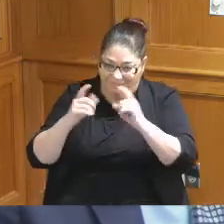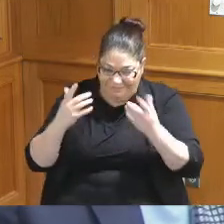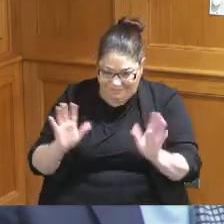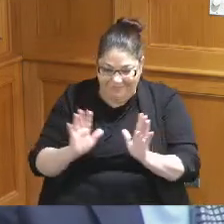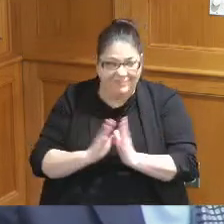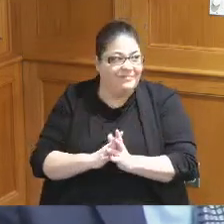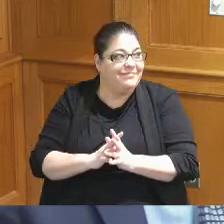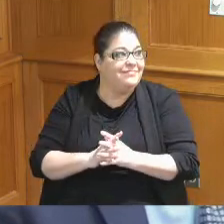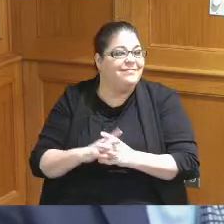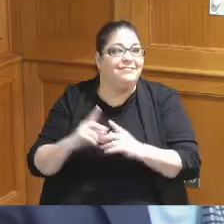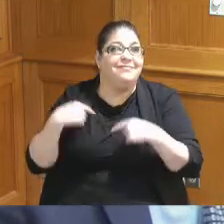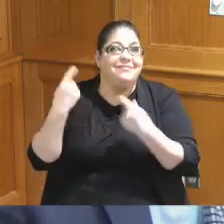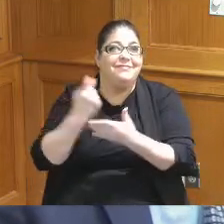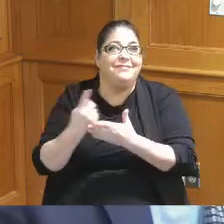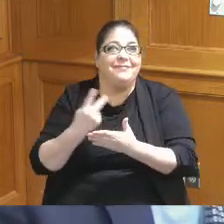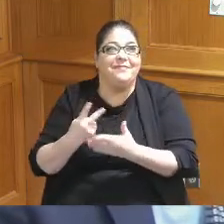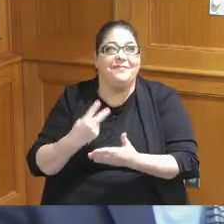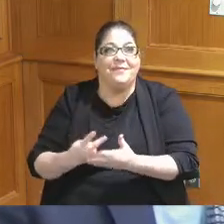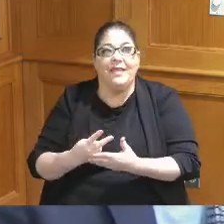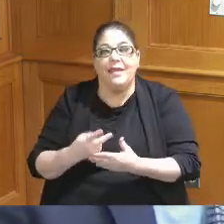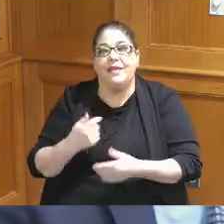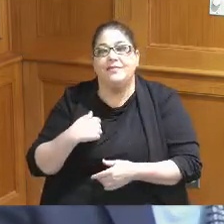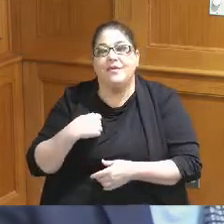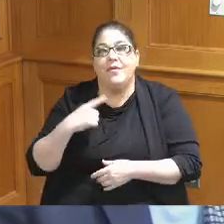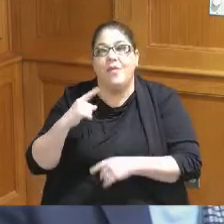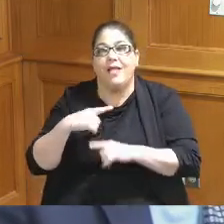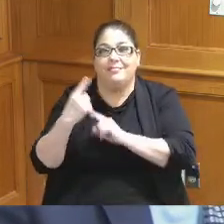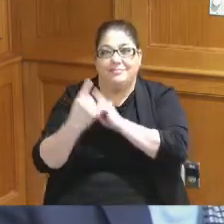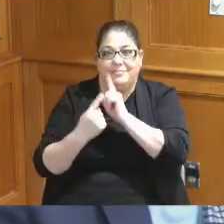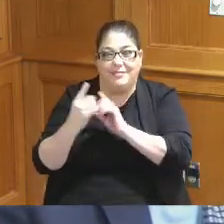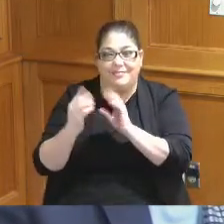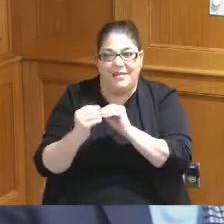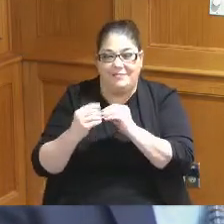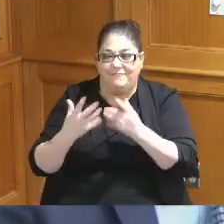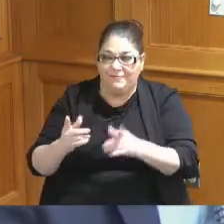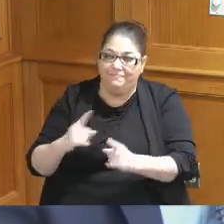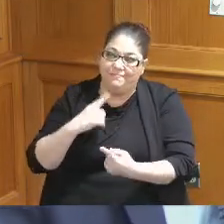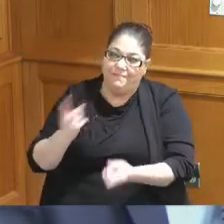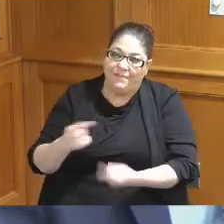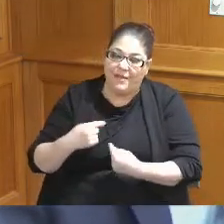the past few weeks and I asked them when we had our individual meetings so I'm supportive of the